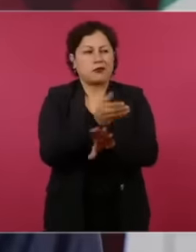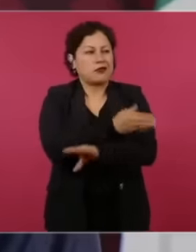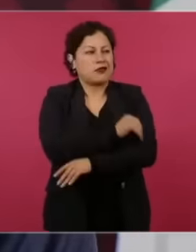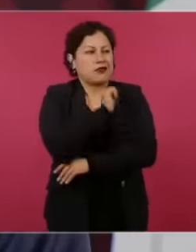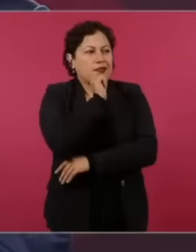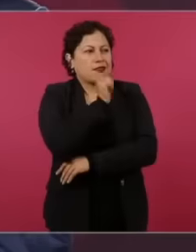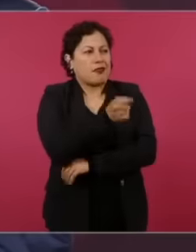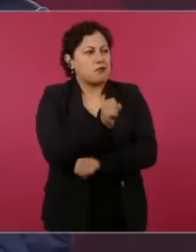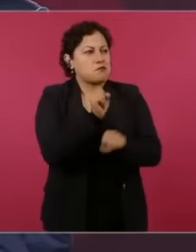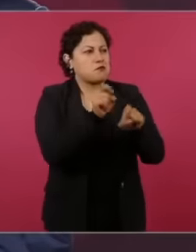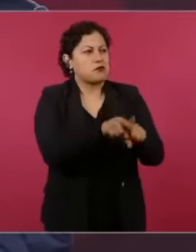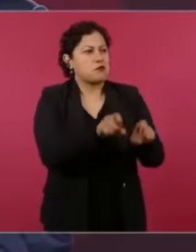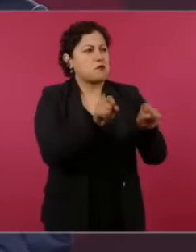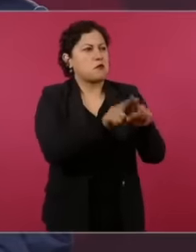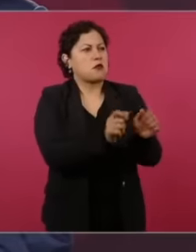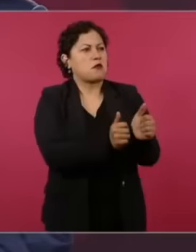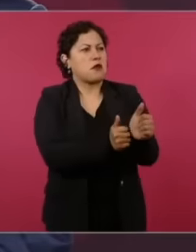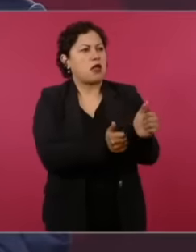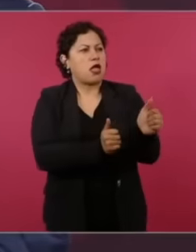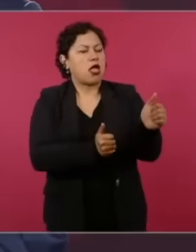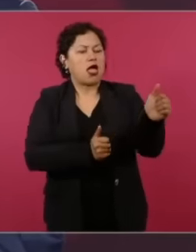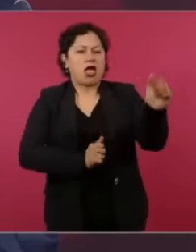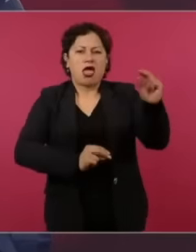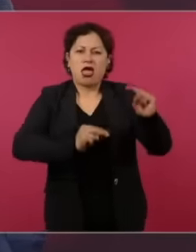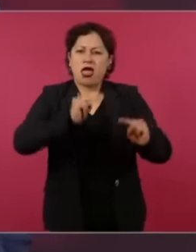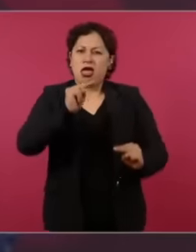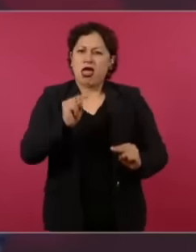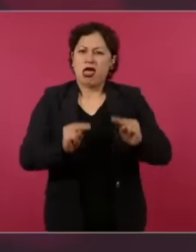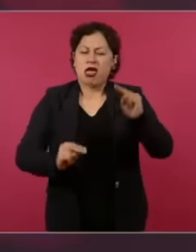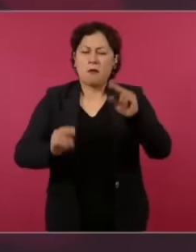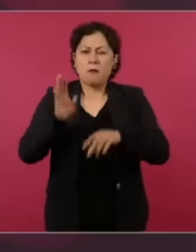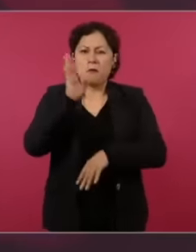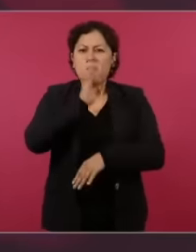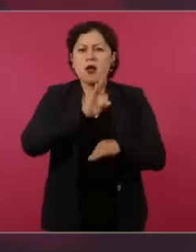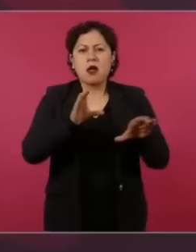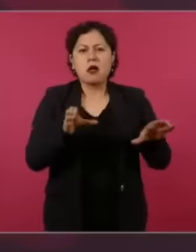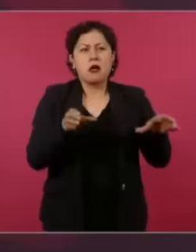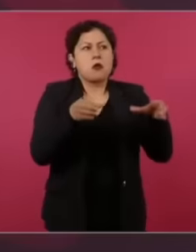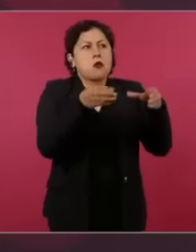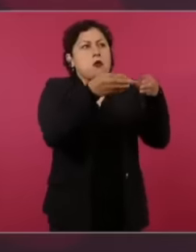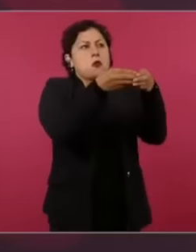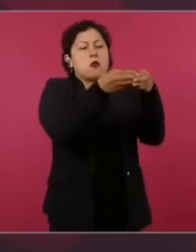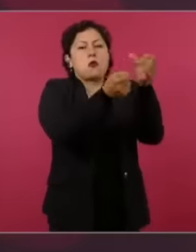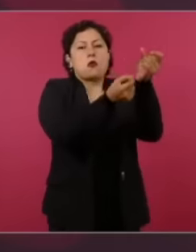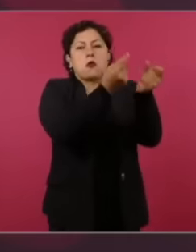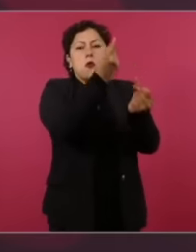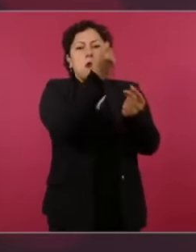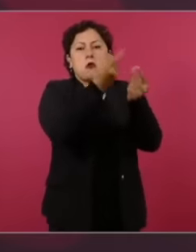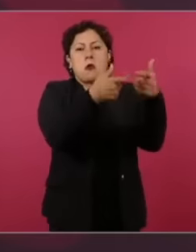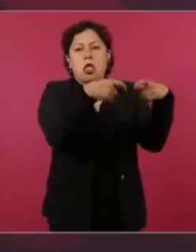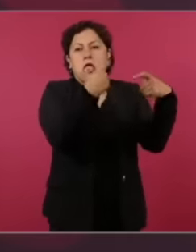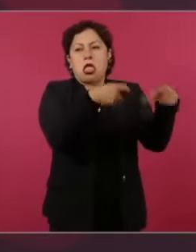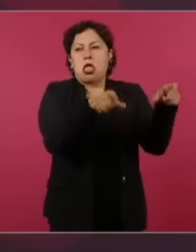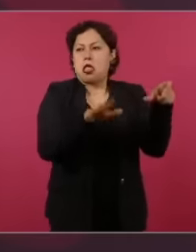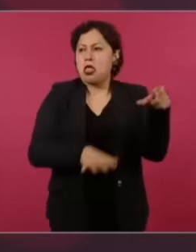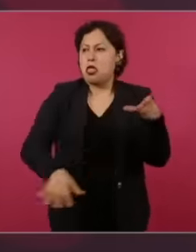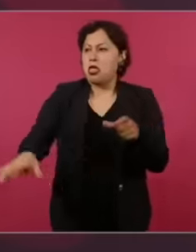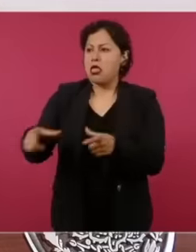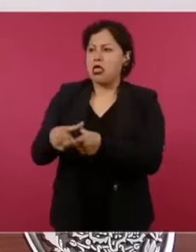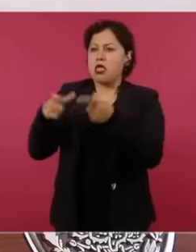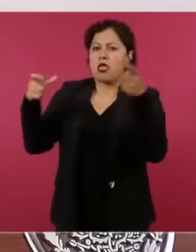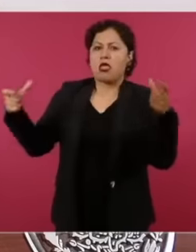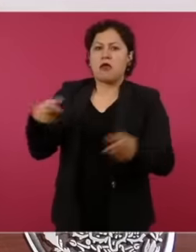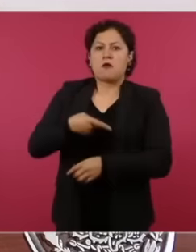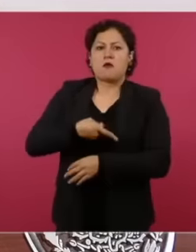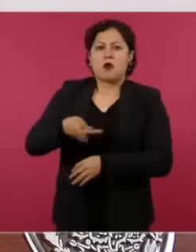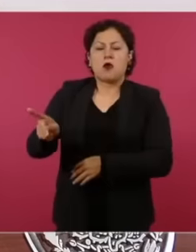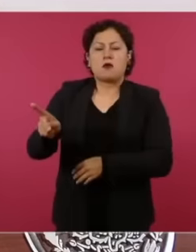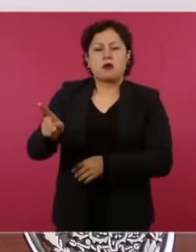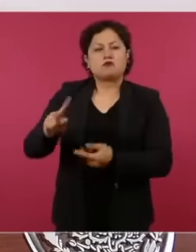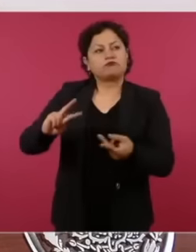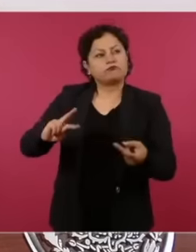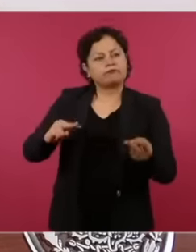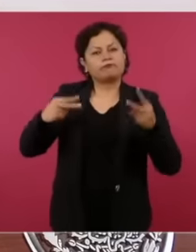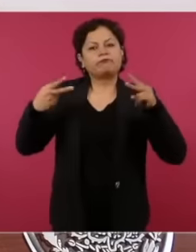economic and social inequality. So progress has been made but there is still a long way to go and now the people rightly